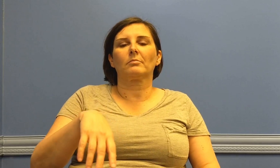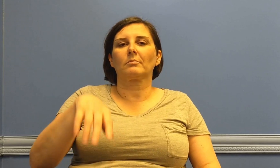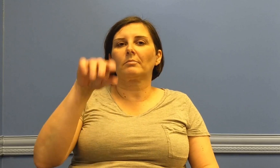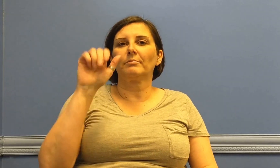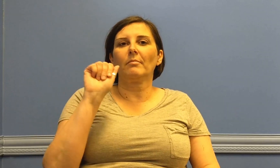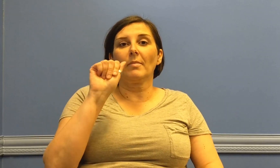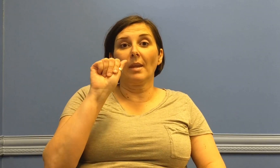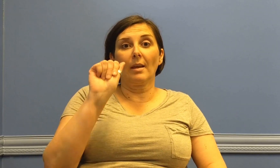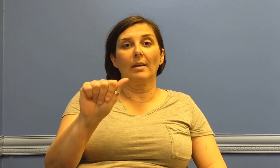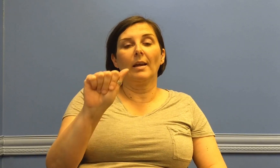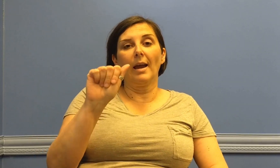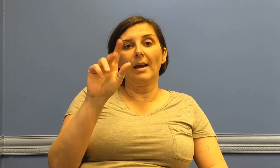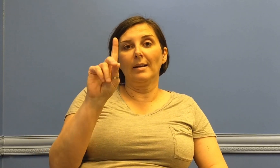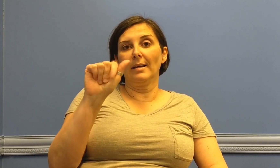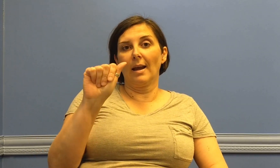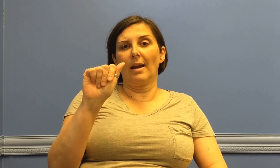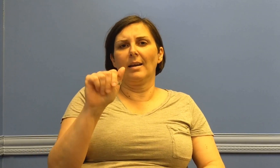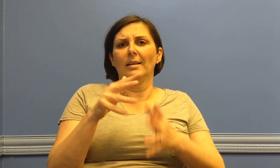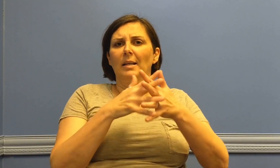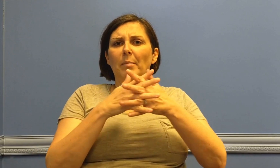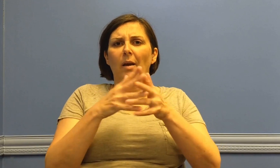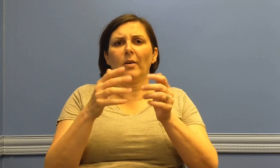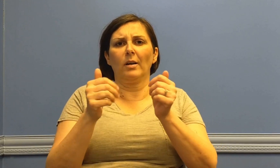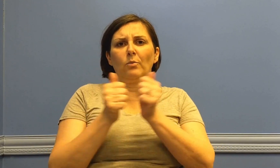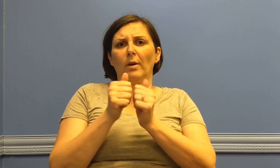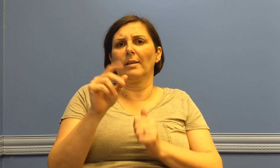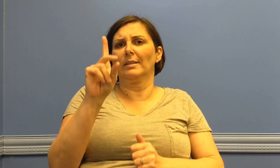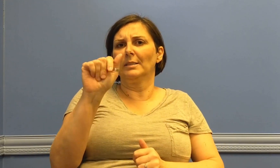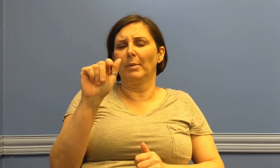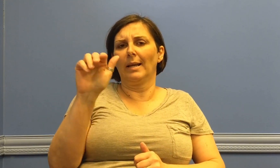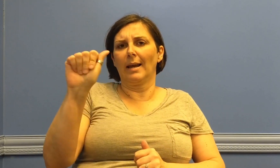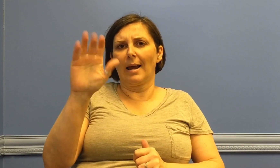The ADA is the Americans with Disabilities Act